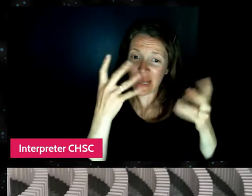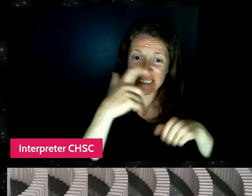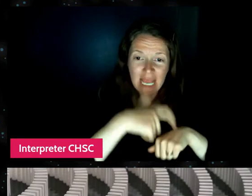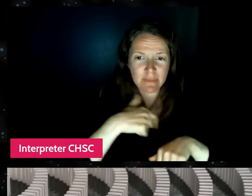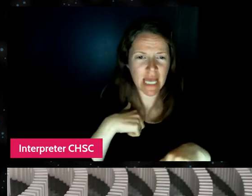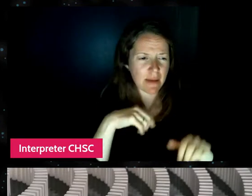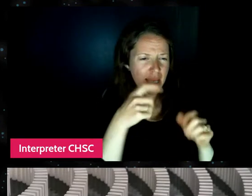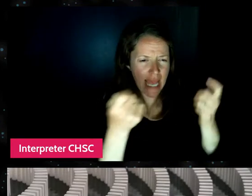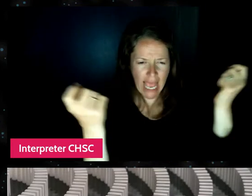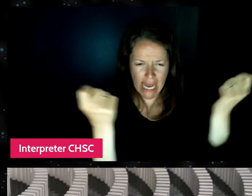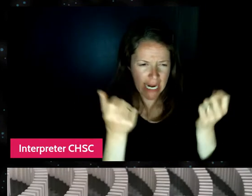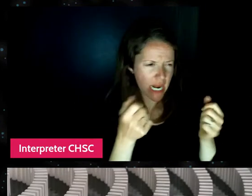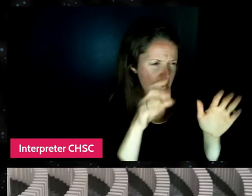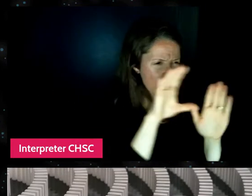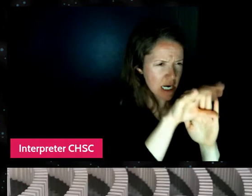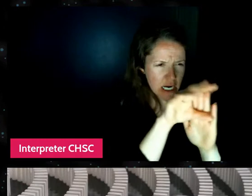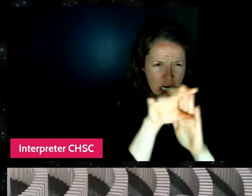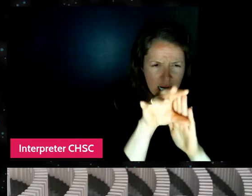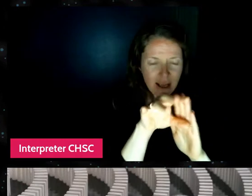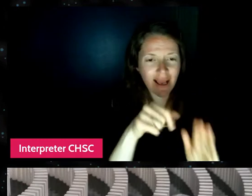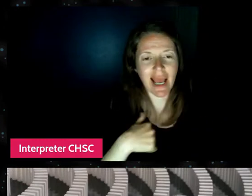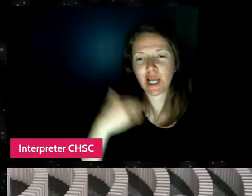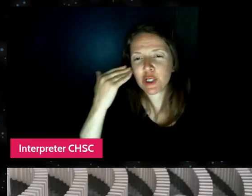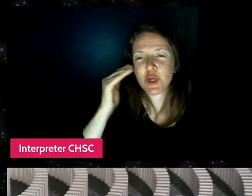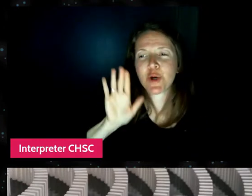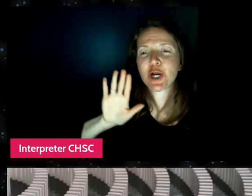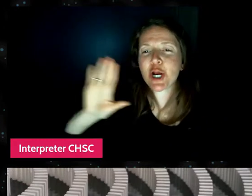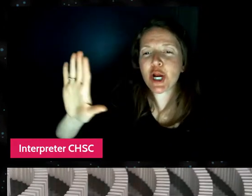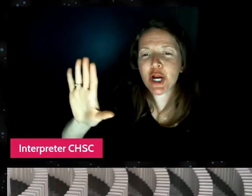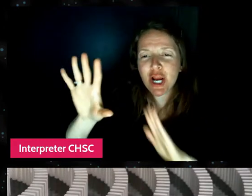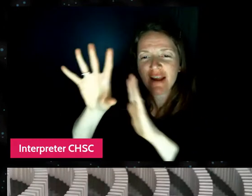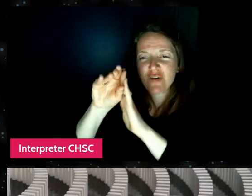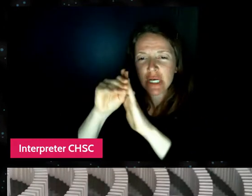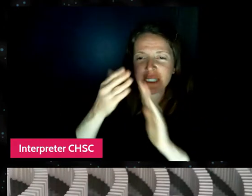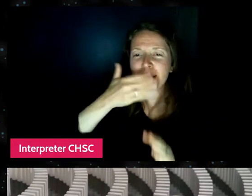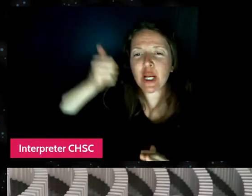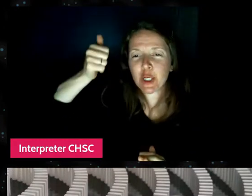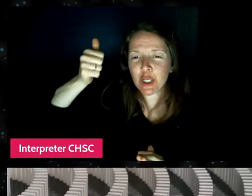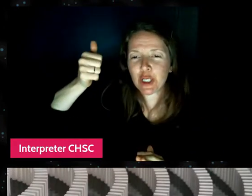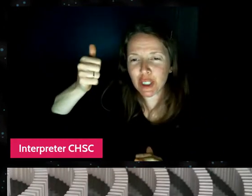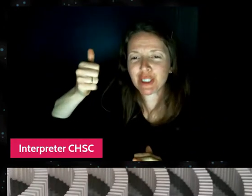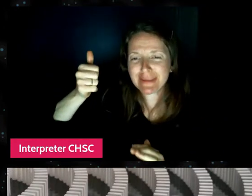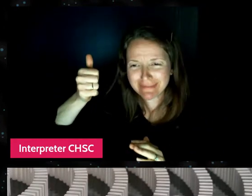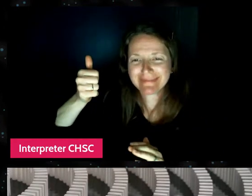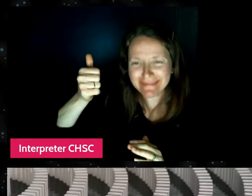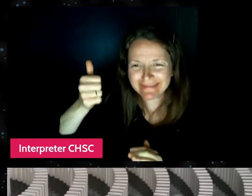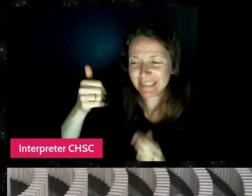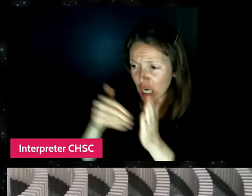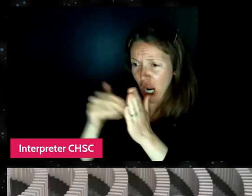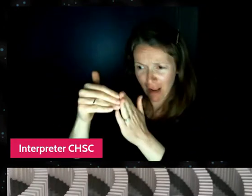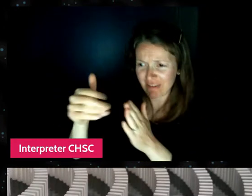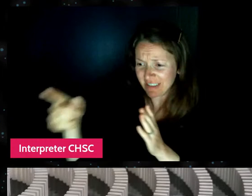and I just knew that her footage was gonna be often better than mine,